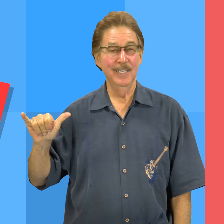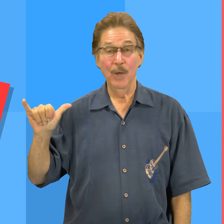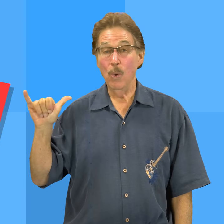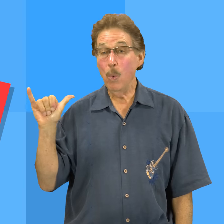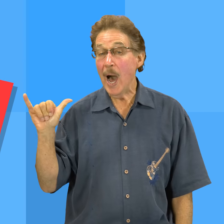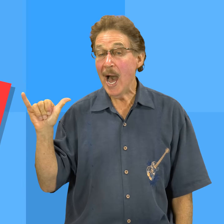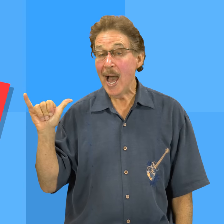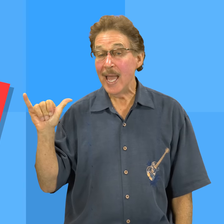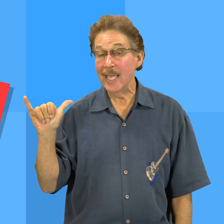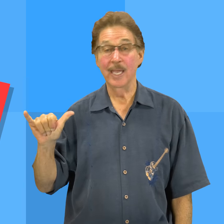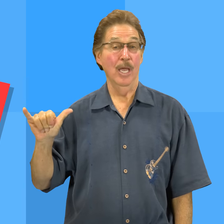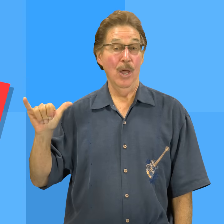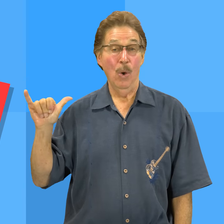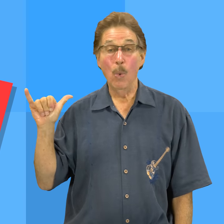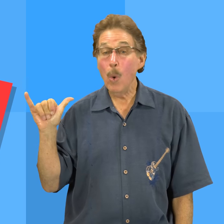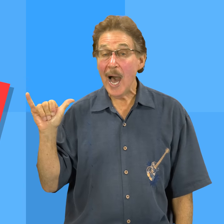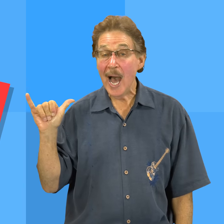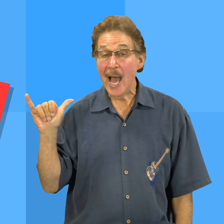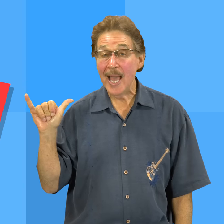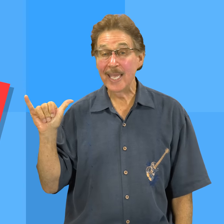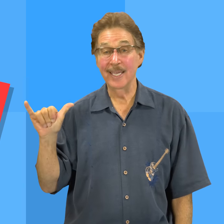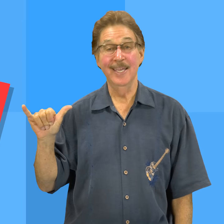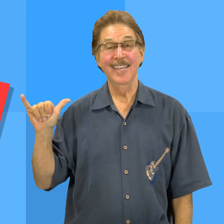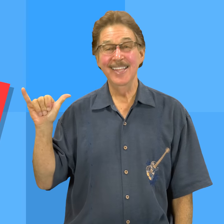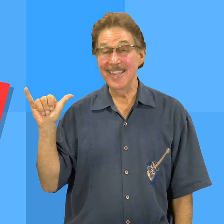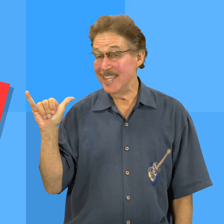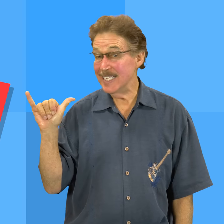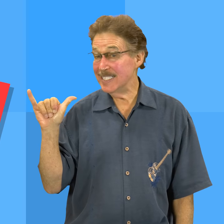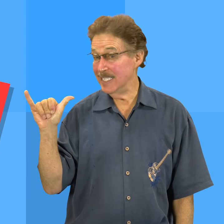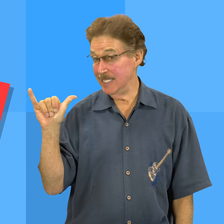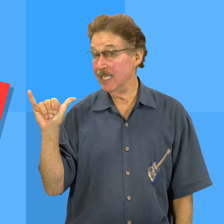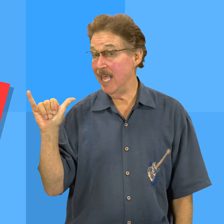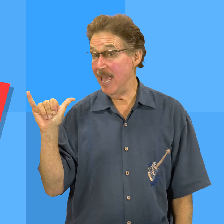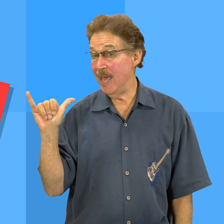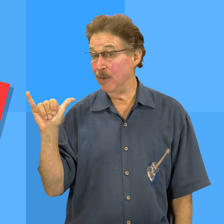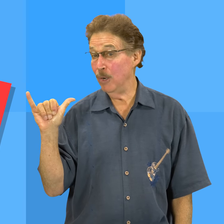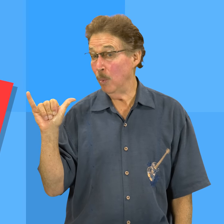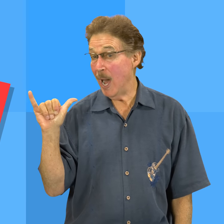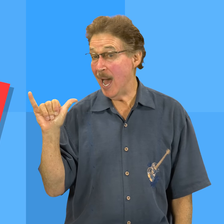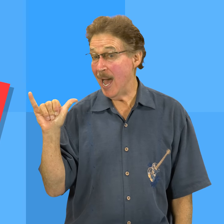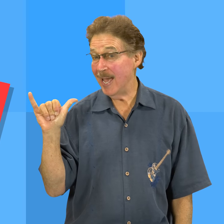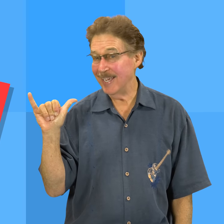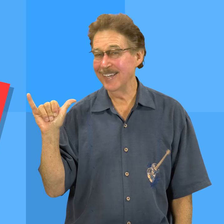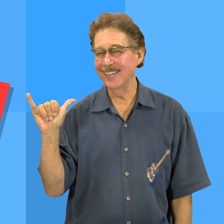Y, y, this is the letter y